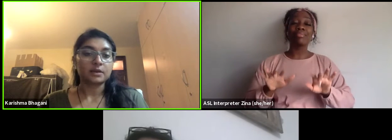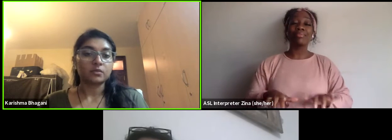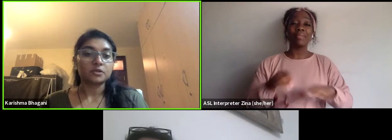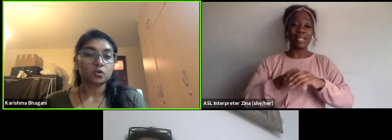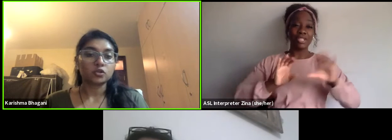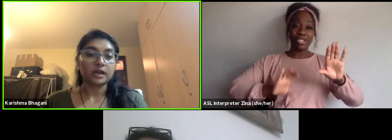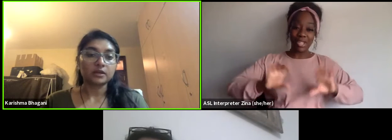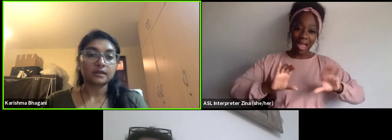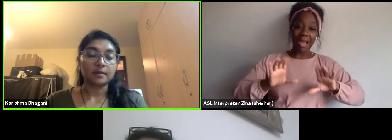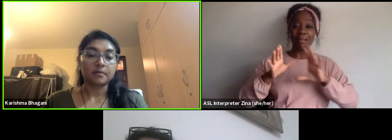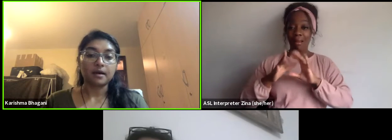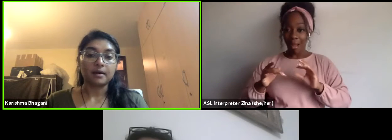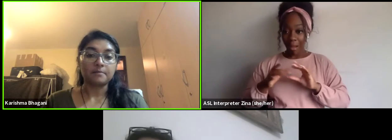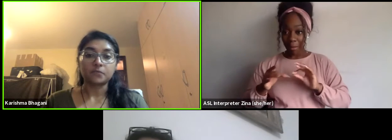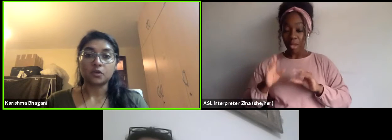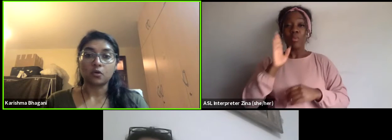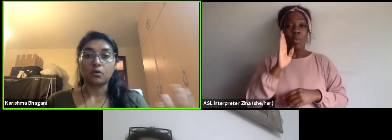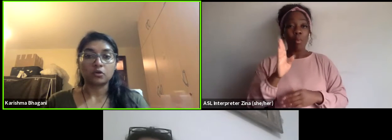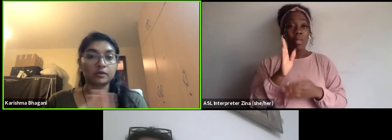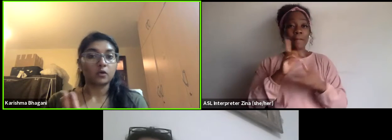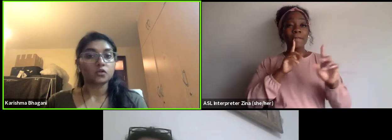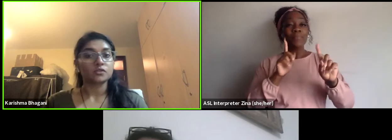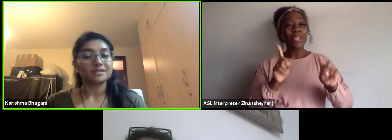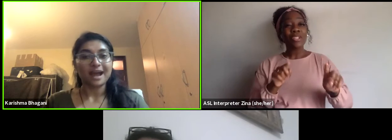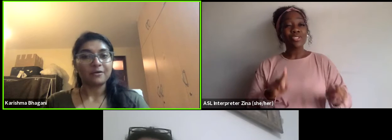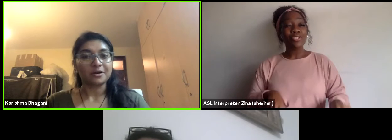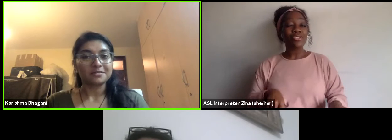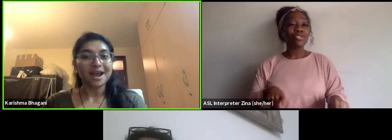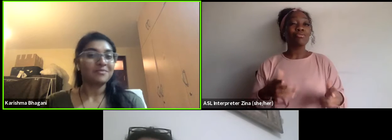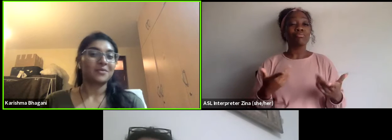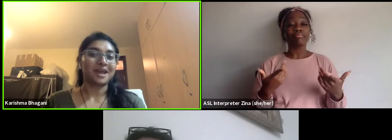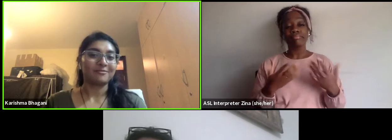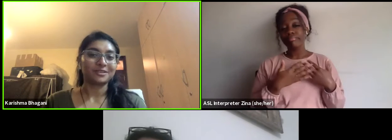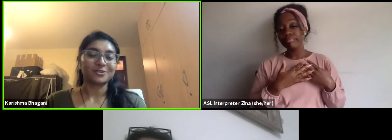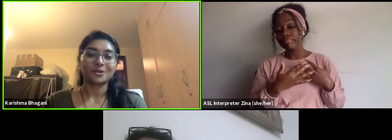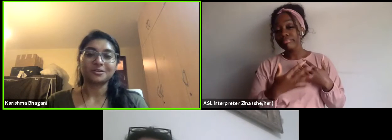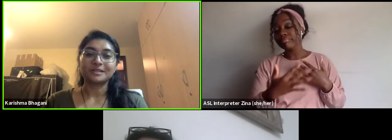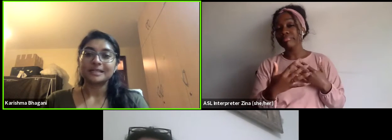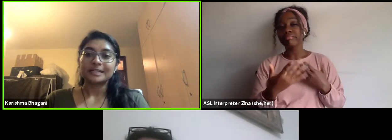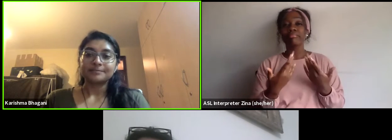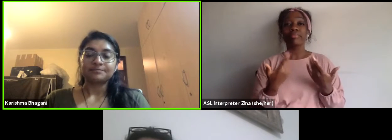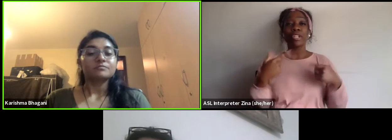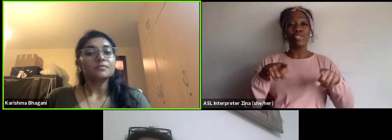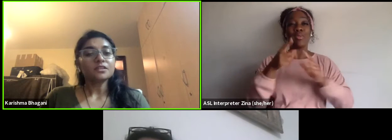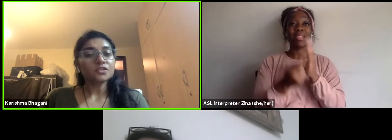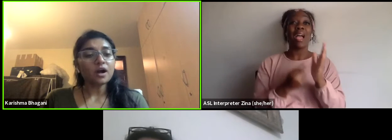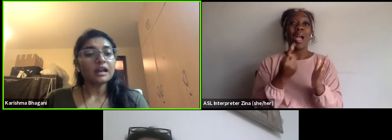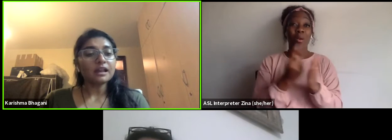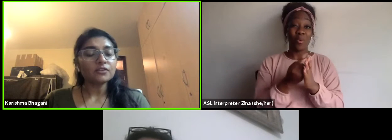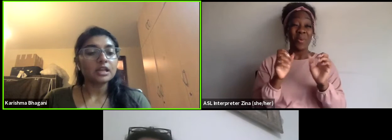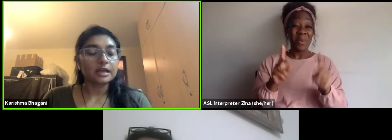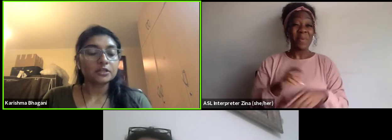and we'll be sure to get to them during the course of this hour time that we have with each other. So I'd love to learn...